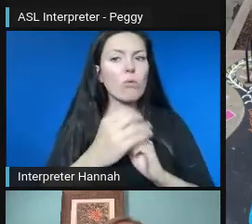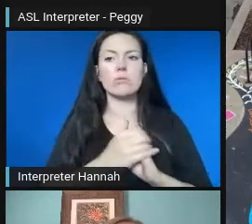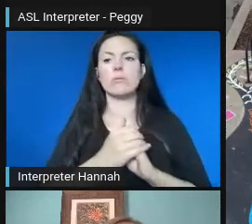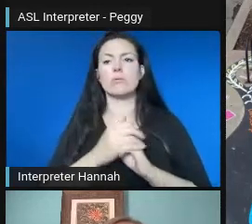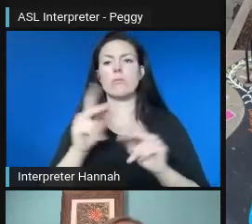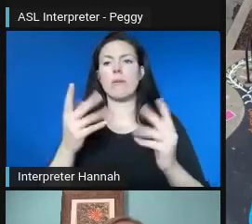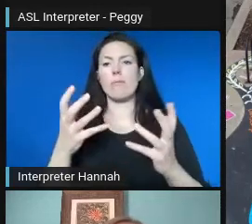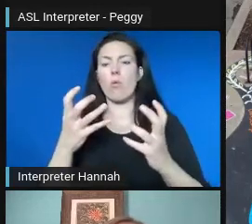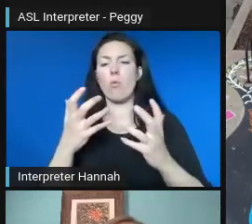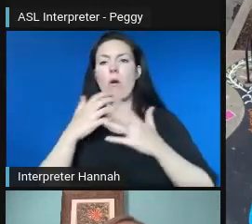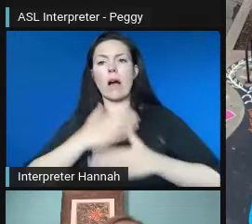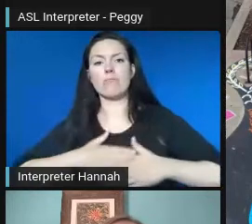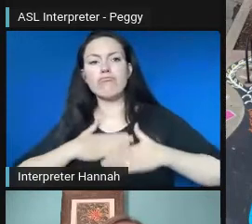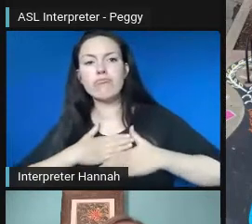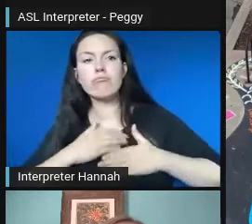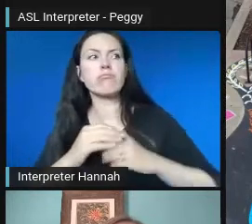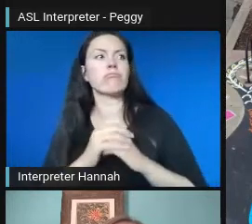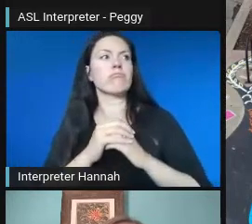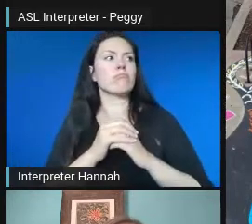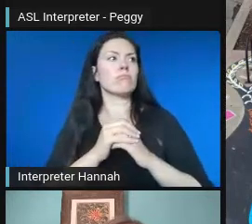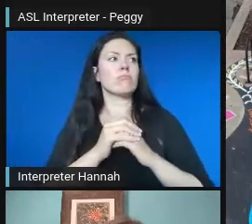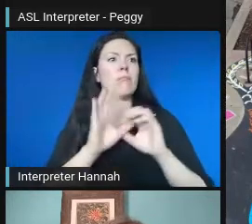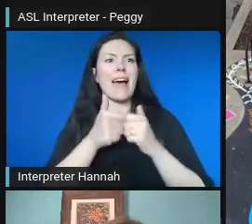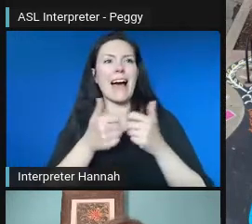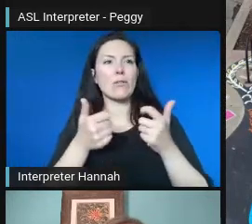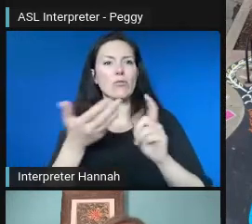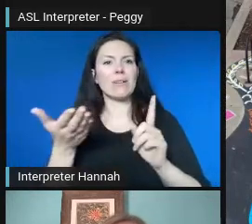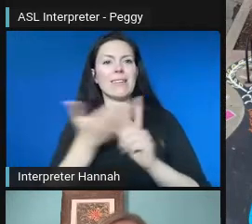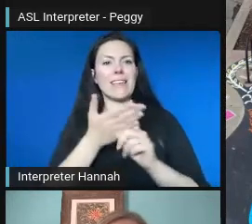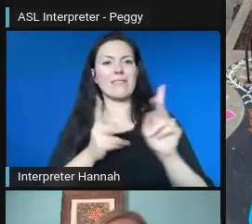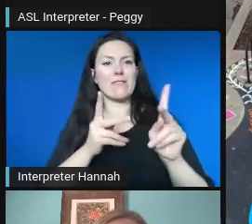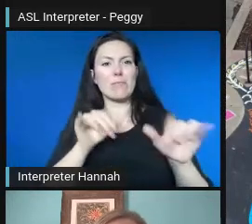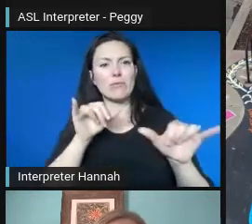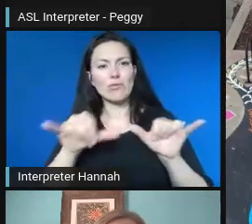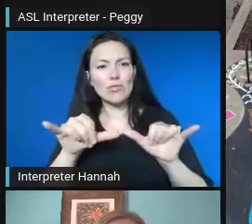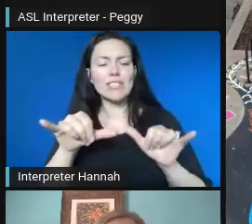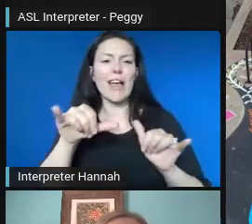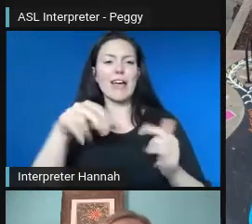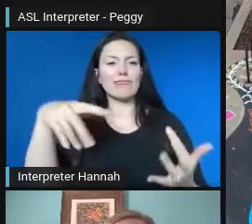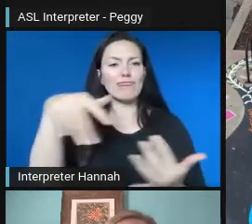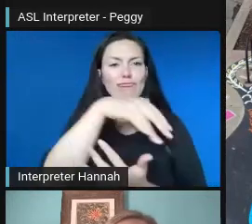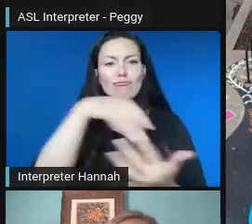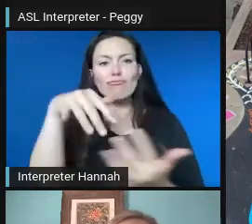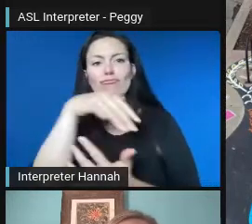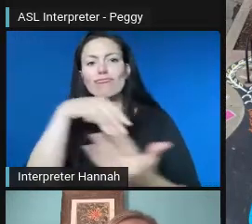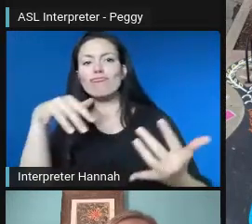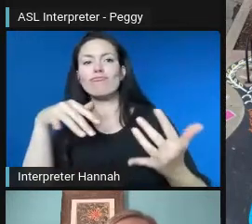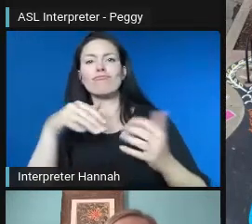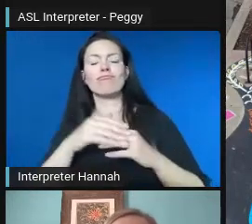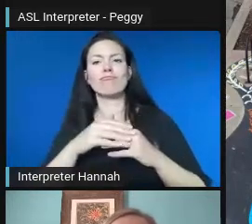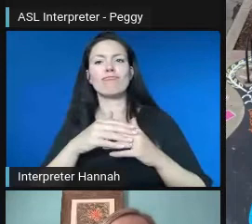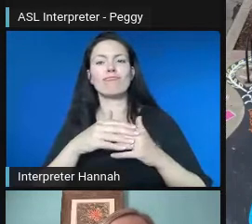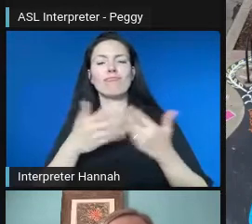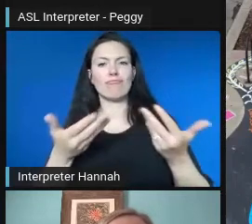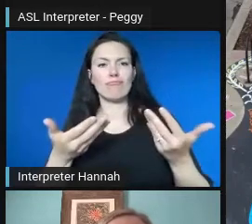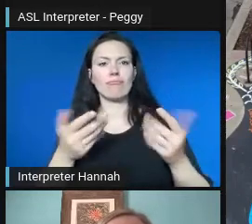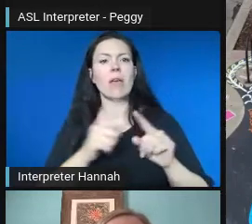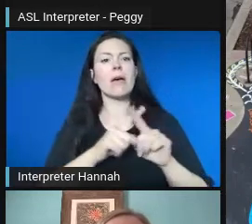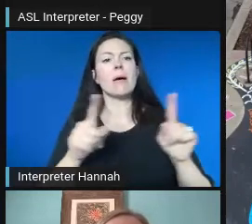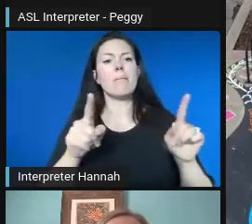to stay and linger and interact with each other. But there was also this kind of lingering perception